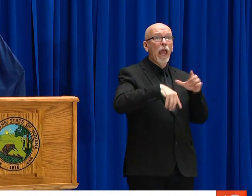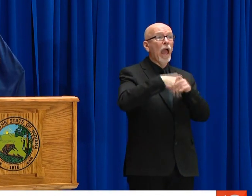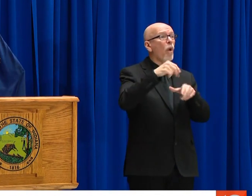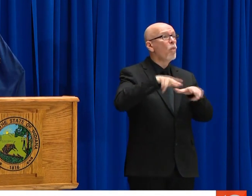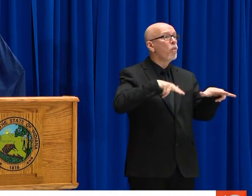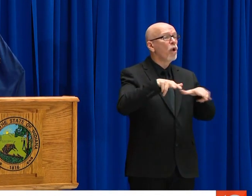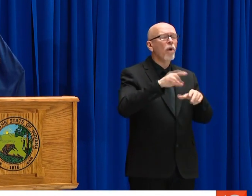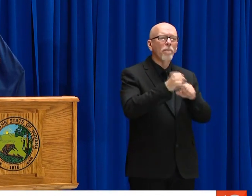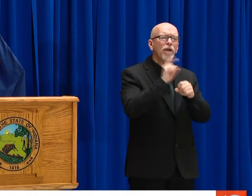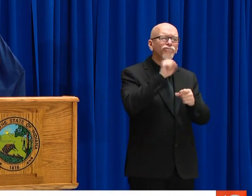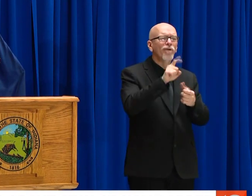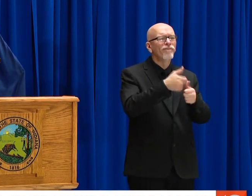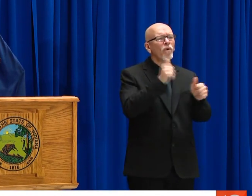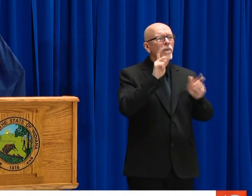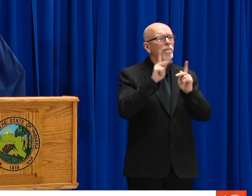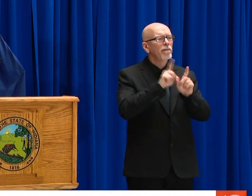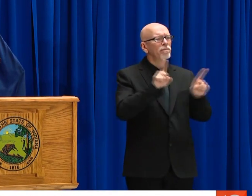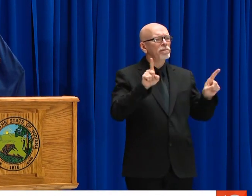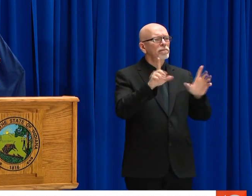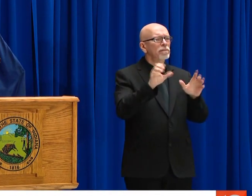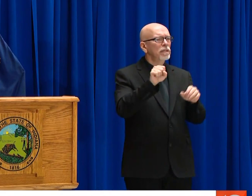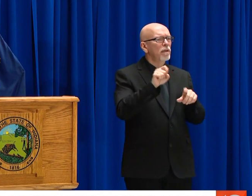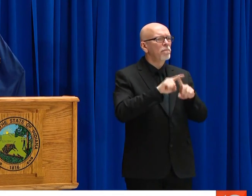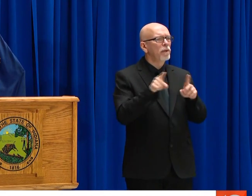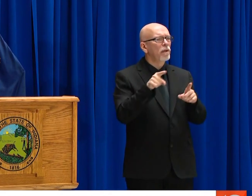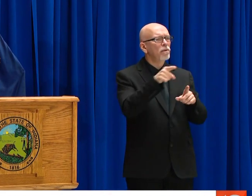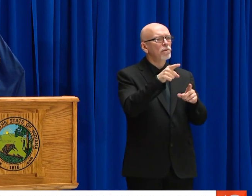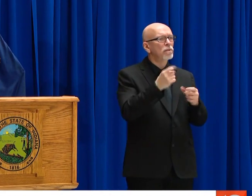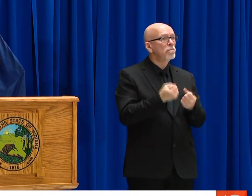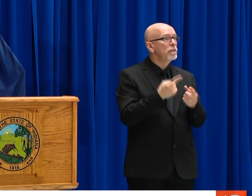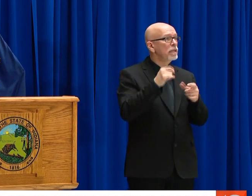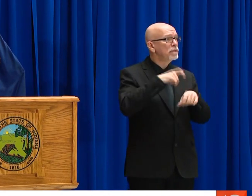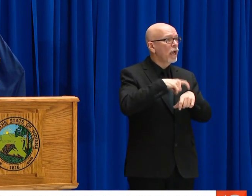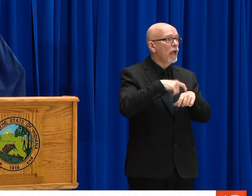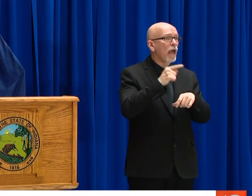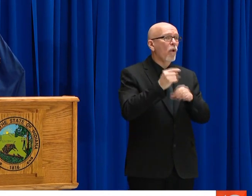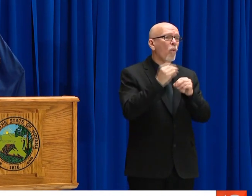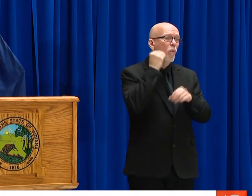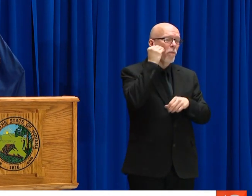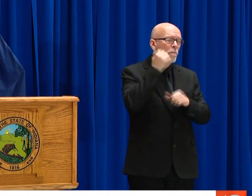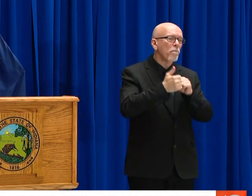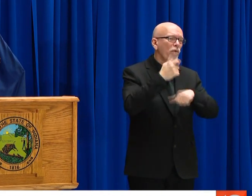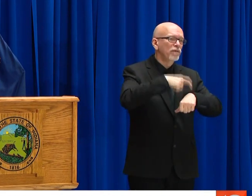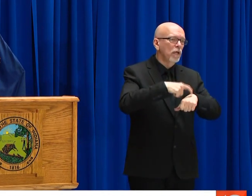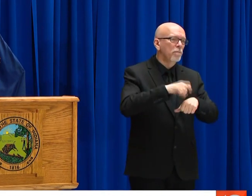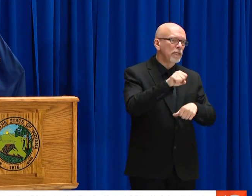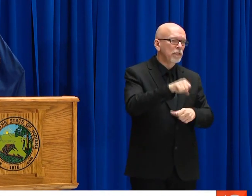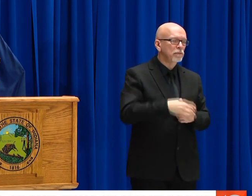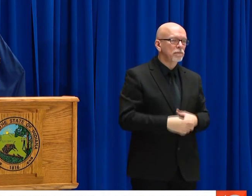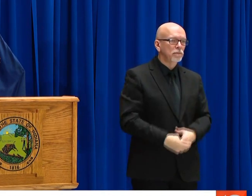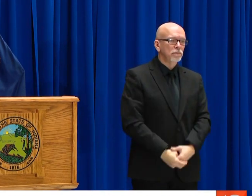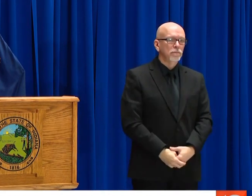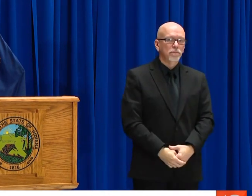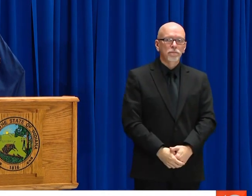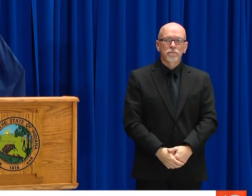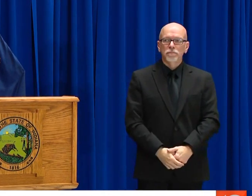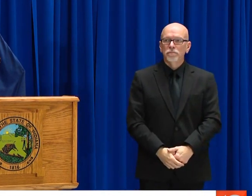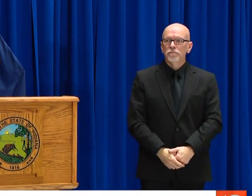ACTIONS THAT WE HAVE TO, TRY TO MAKE SURE INDIVIDUALS DO STAY IN THEIR HOMES. DOESN'T MEAN YOU CAN'T GET OUT AND TAKE A WALK. SOCIAL DISTANCE WITH THE PEOPLE WITH YOU.